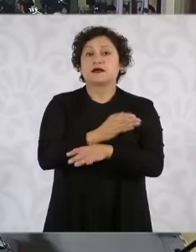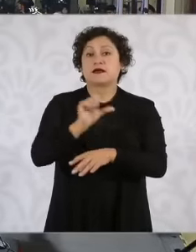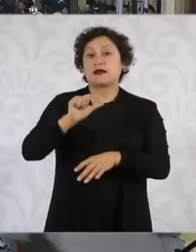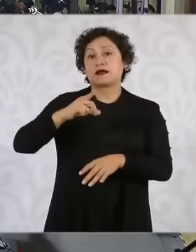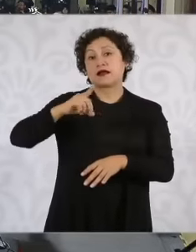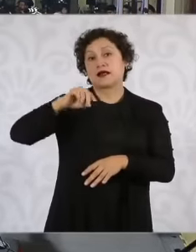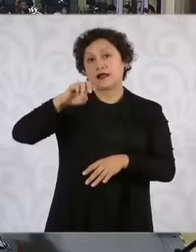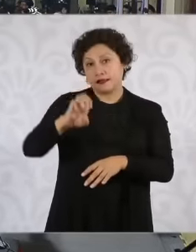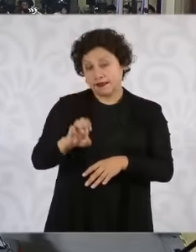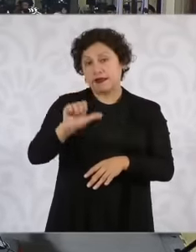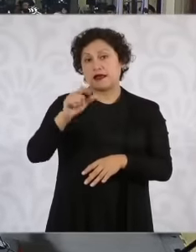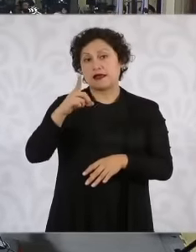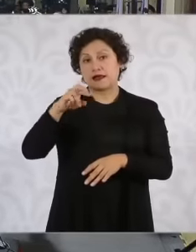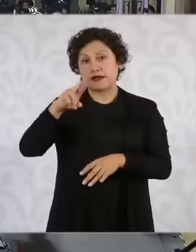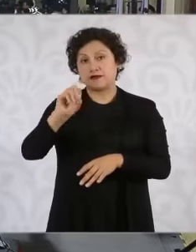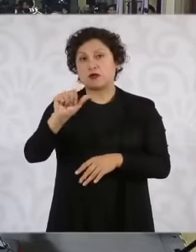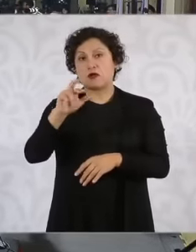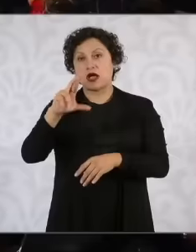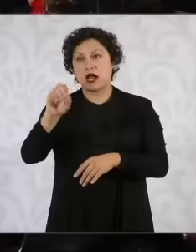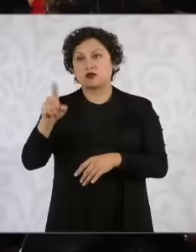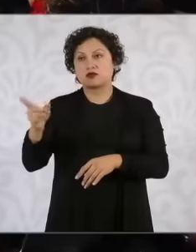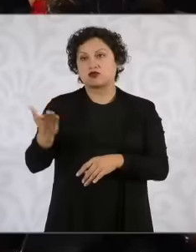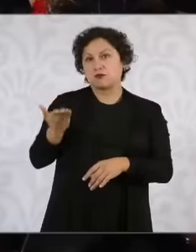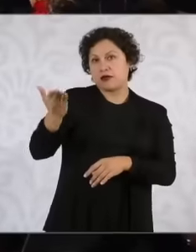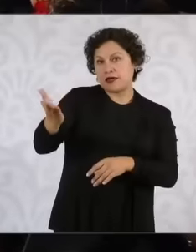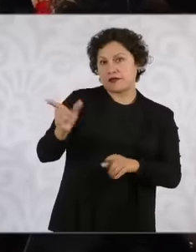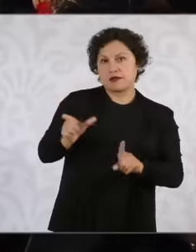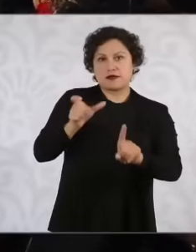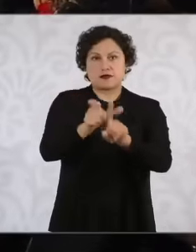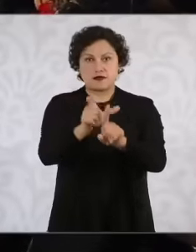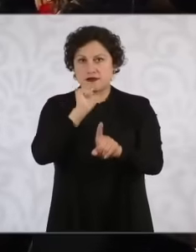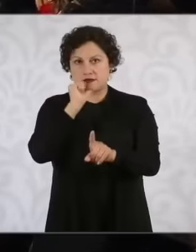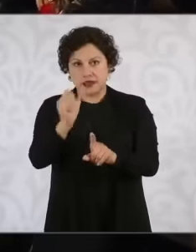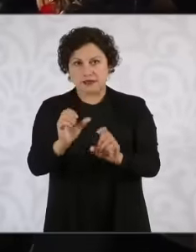we know of some other request for protection from some other municipal president of the